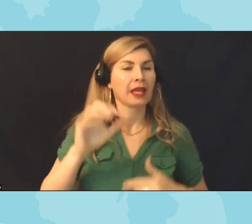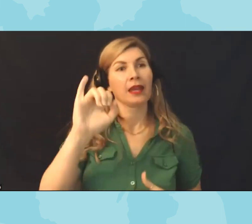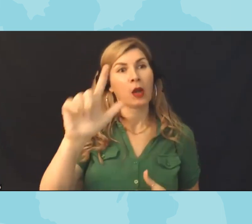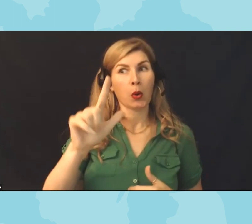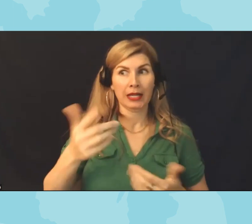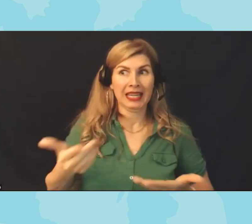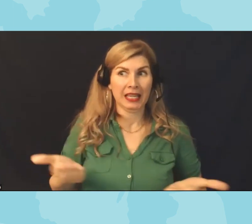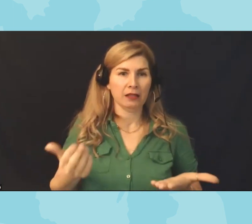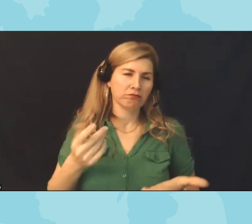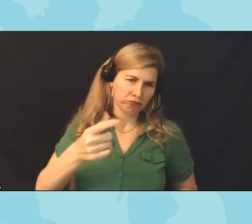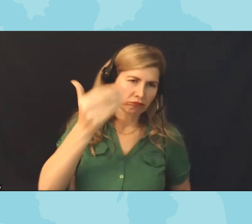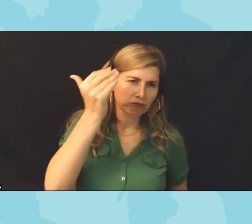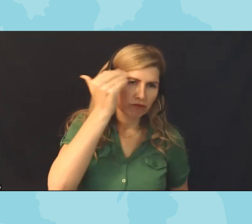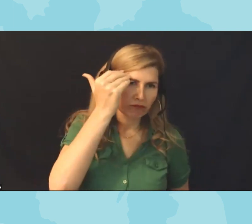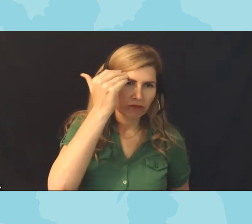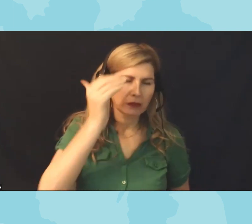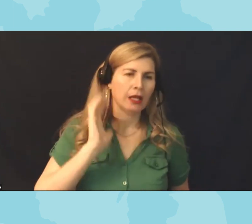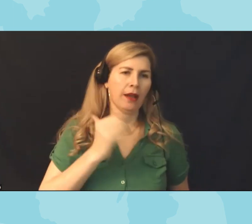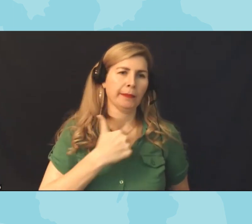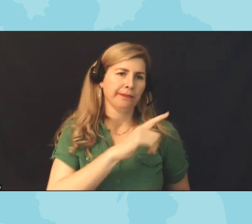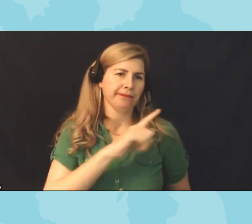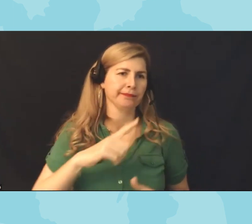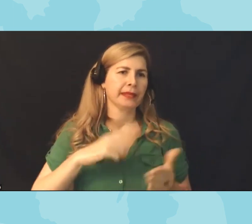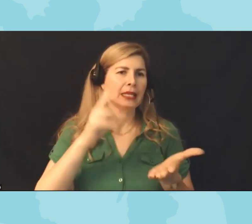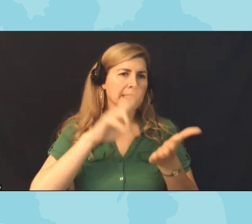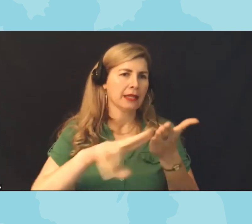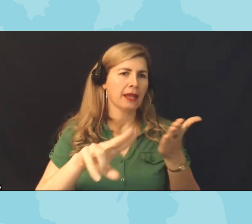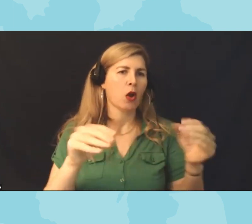of you may know our legislature and the Secretary of State's office did spearhead legislation that